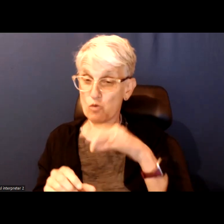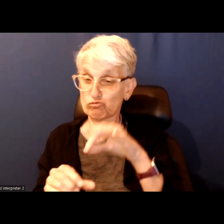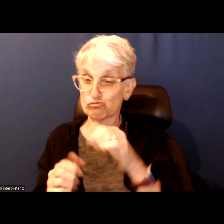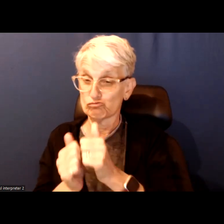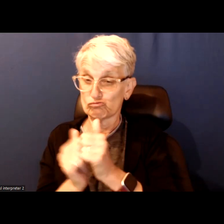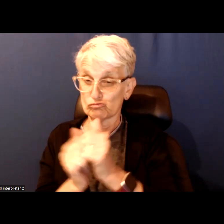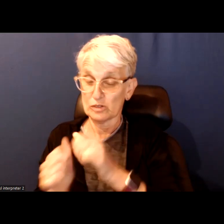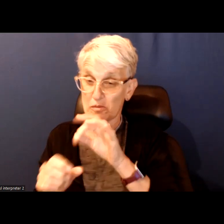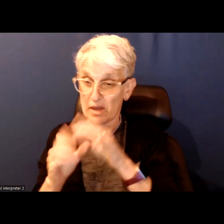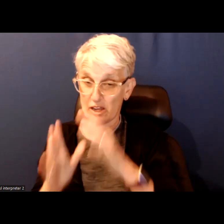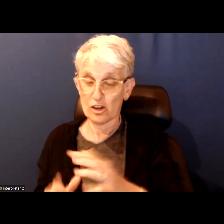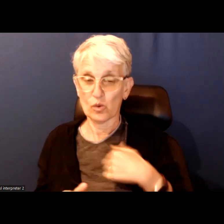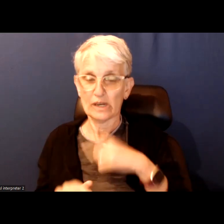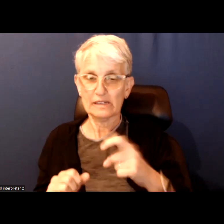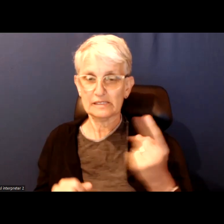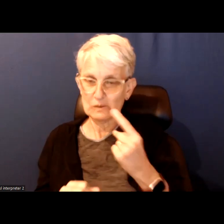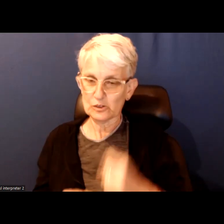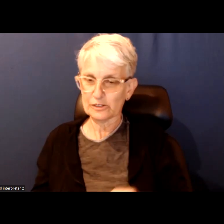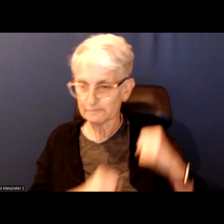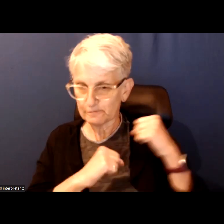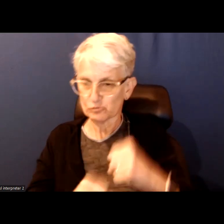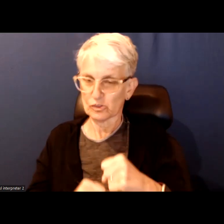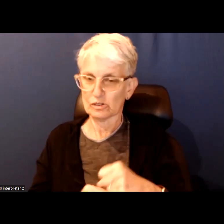We need someone who can stand up for the city of Toronto.